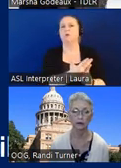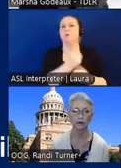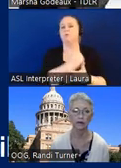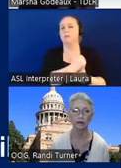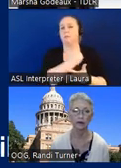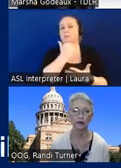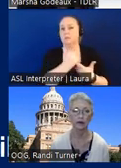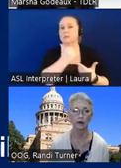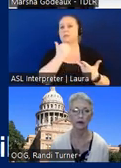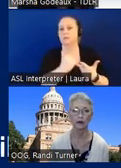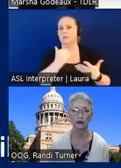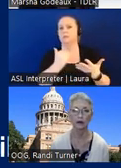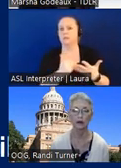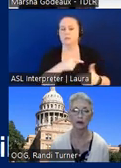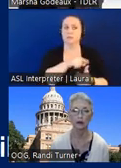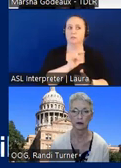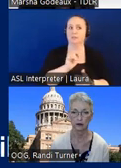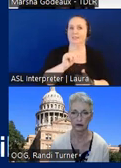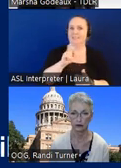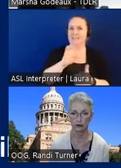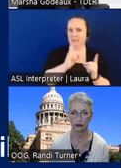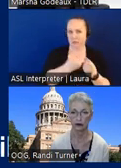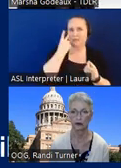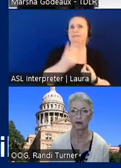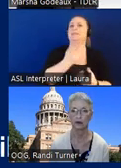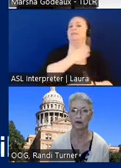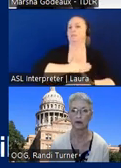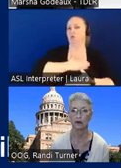okay yes our intake department has seen it we appreciate this we're gonna move it forward